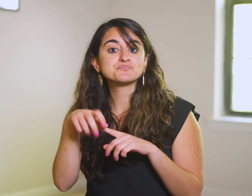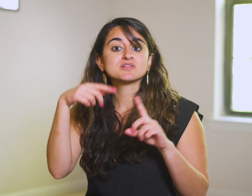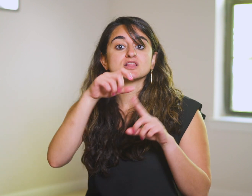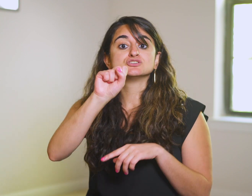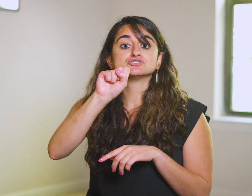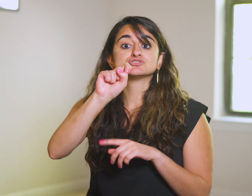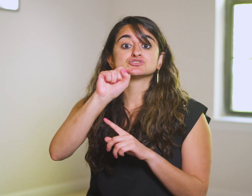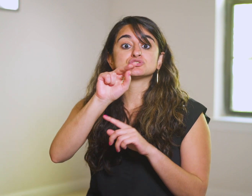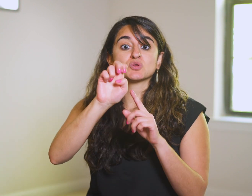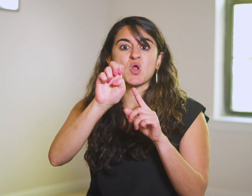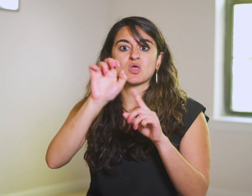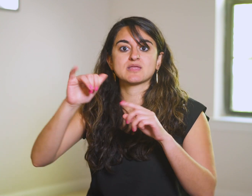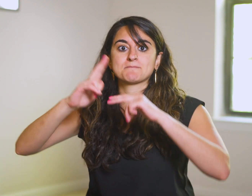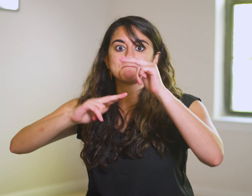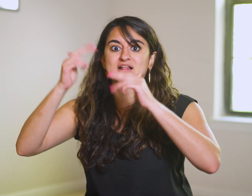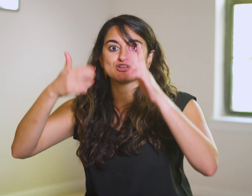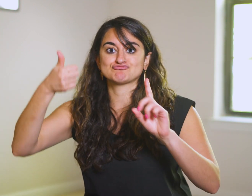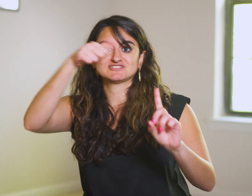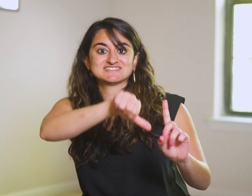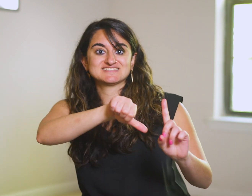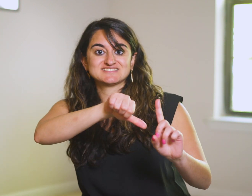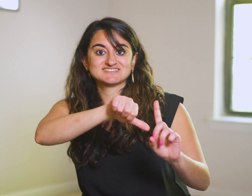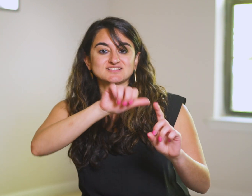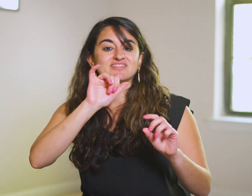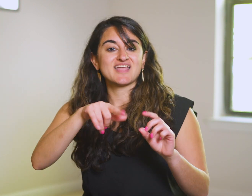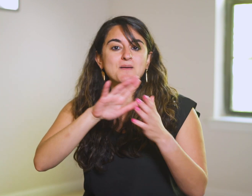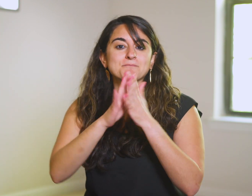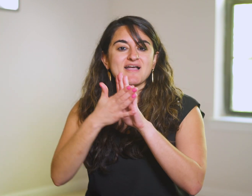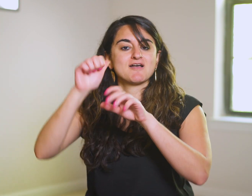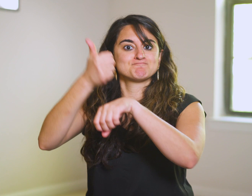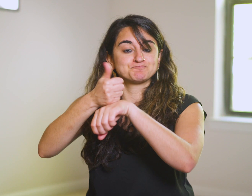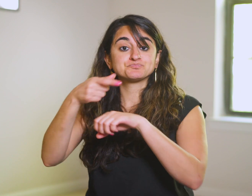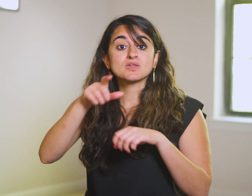and “the stone that the builders rejected” who became the cornerstone.